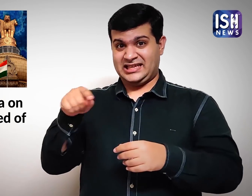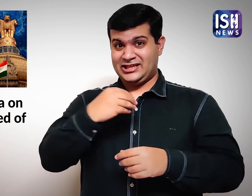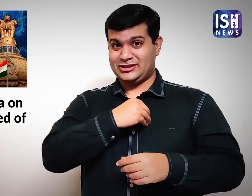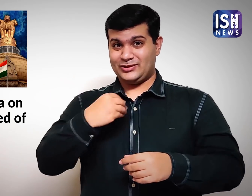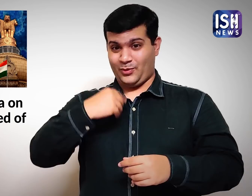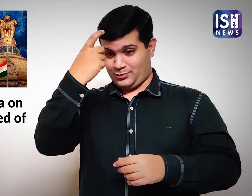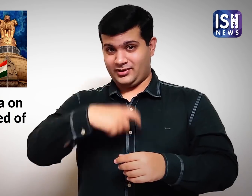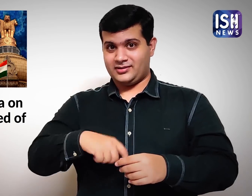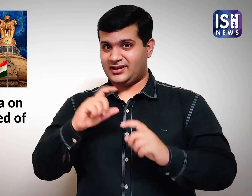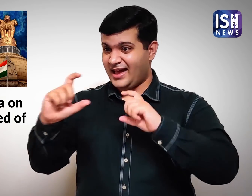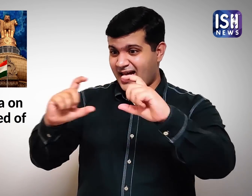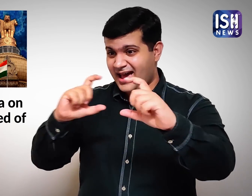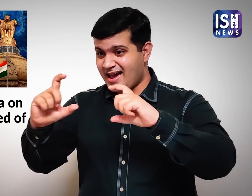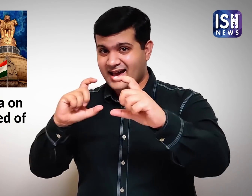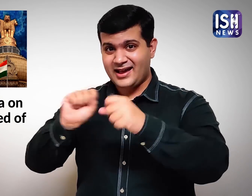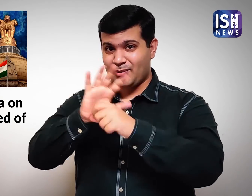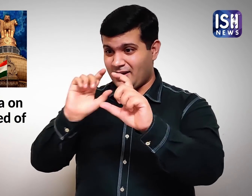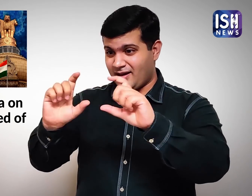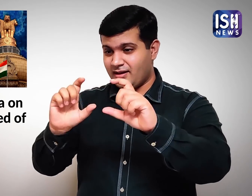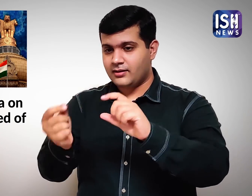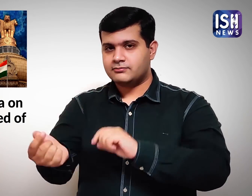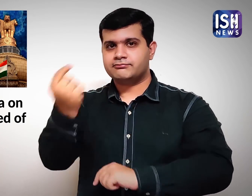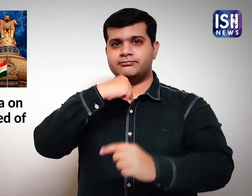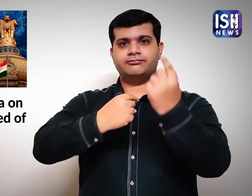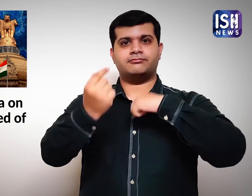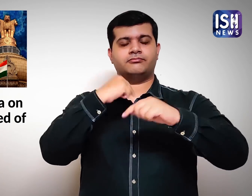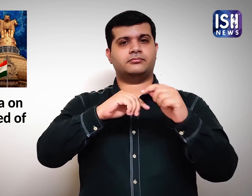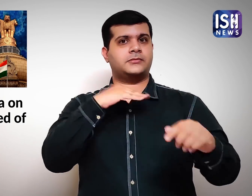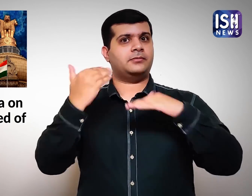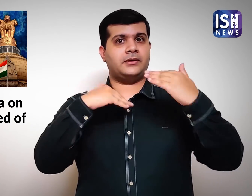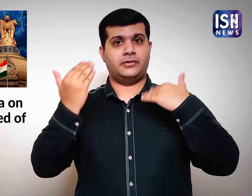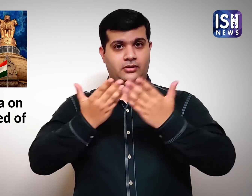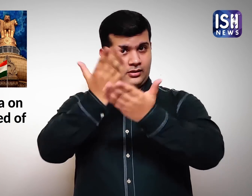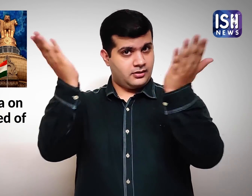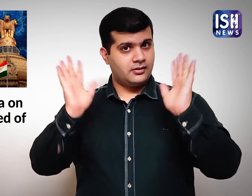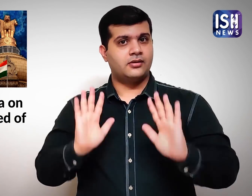Many such doctors have lost their lives after getting infected with the virus.